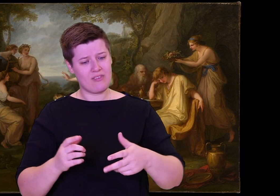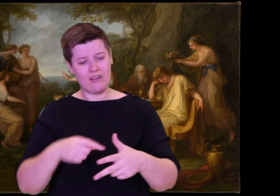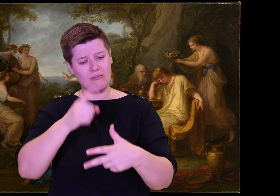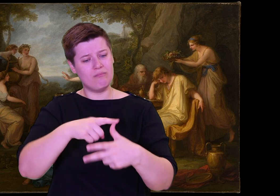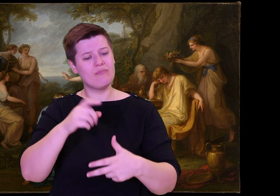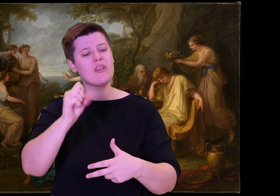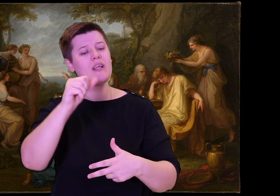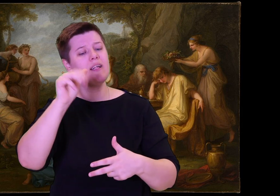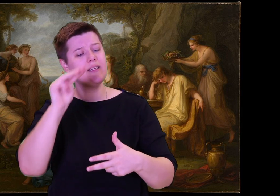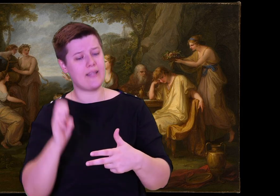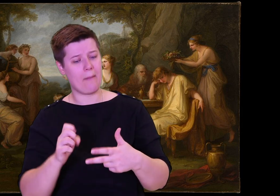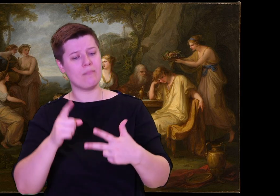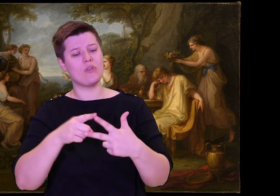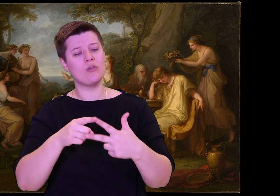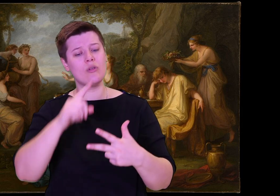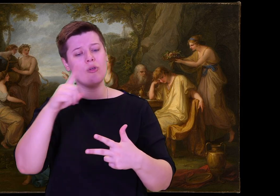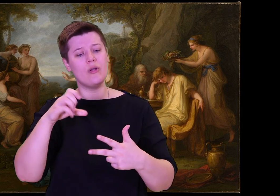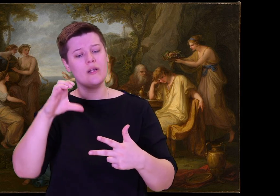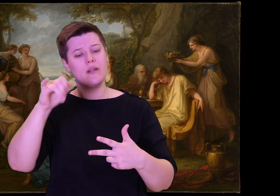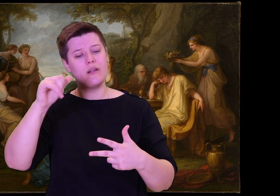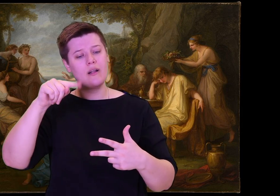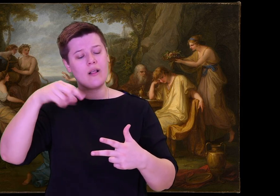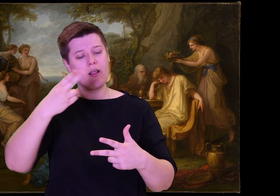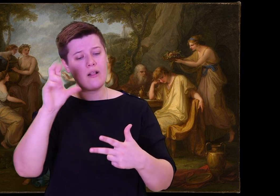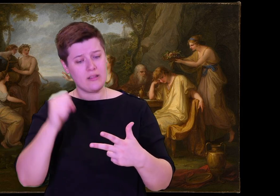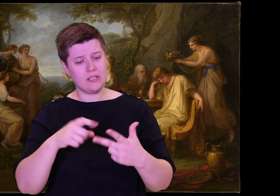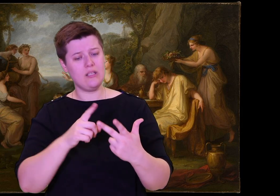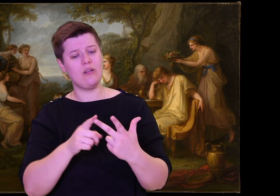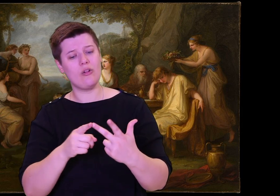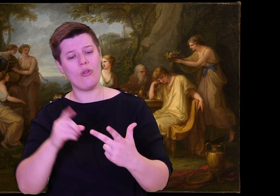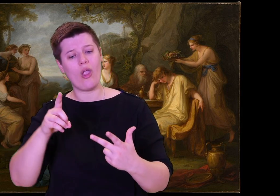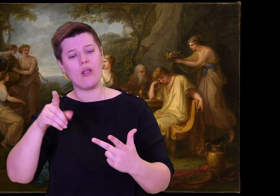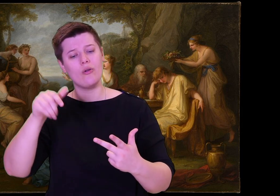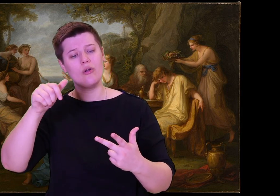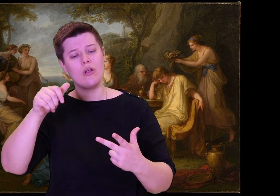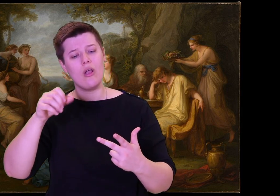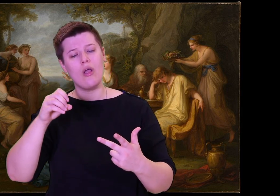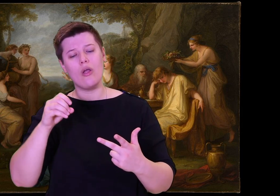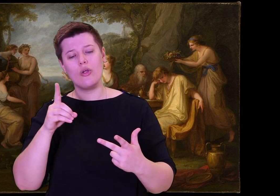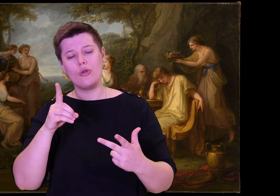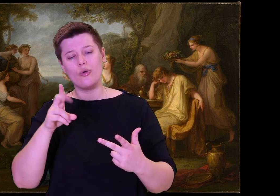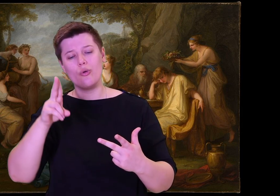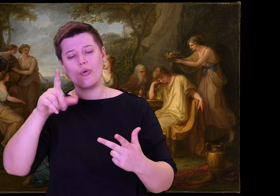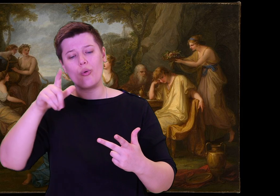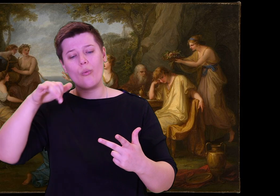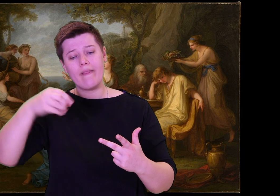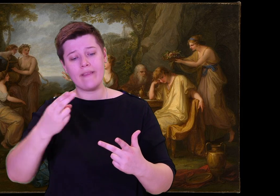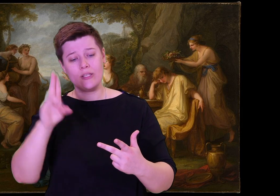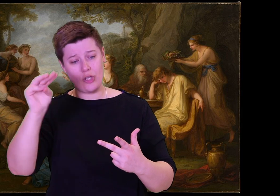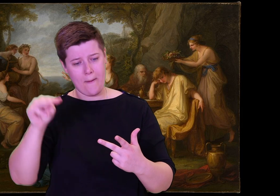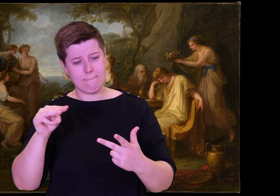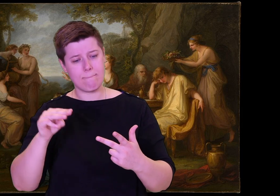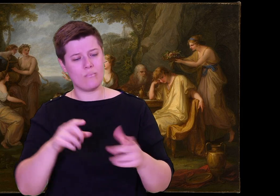He left nothing but tears for me. I do not weep only for him. The gods have